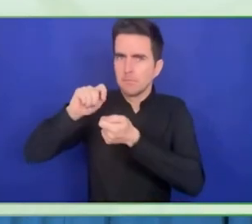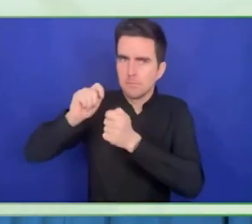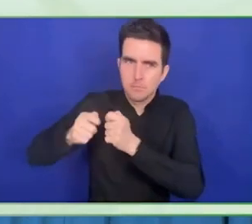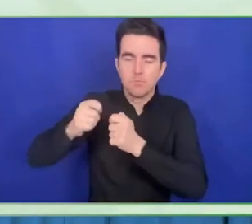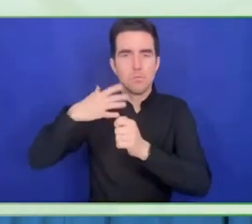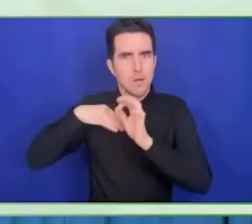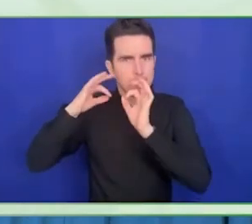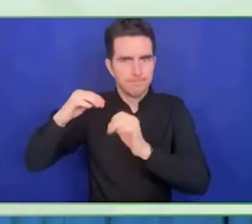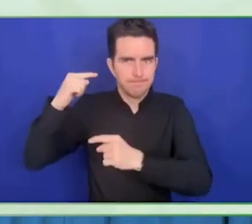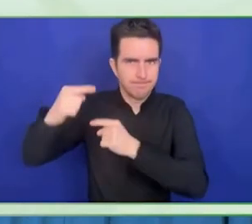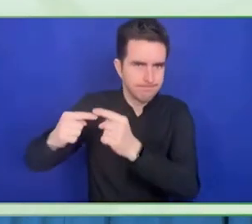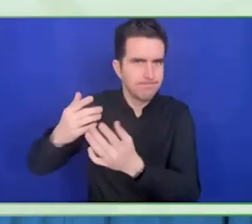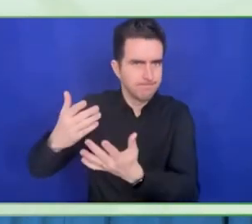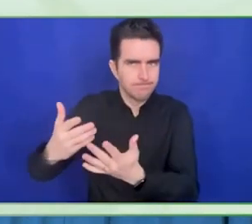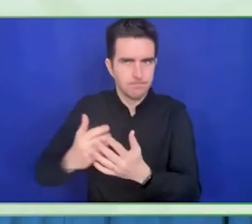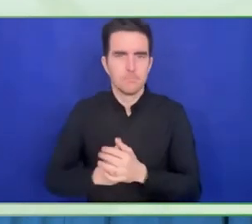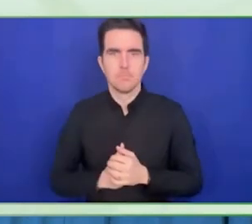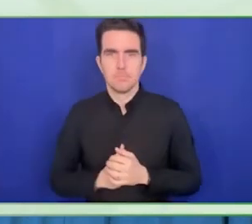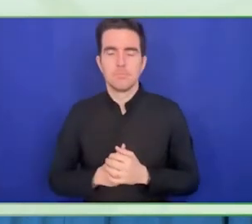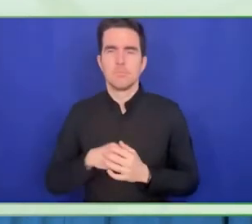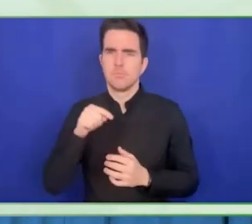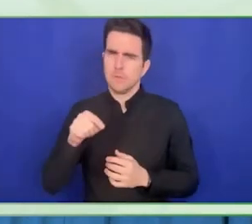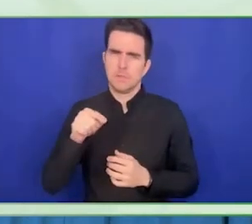But the number is accelerating.